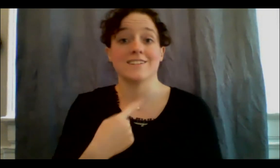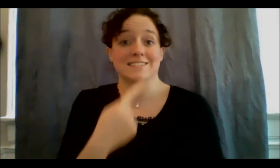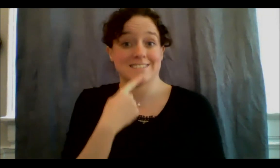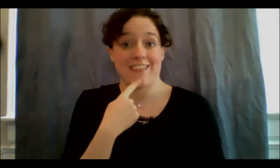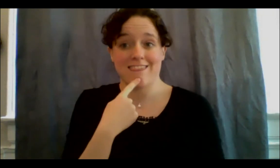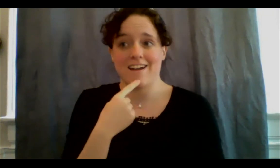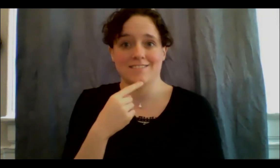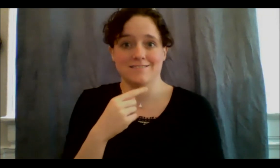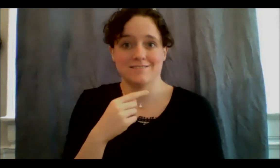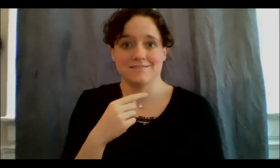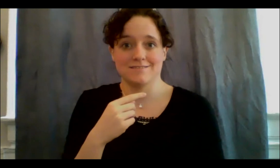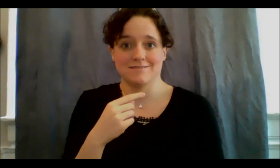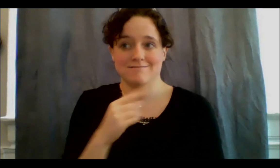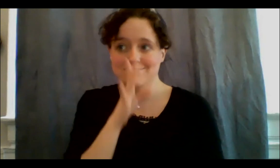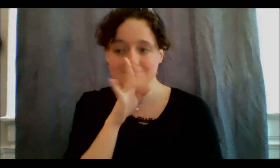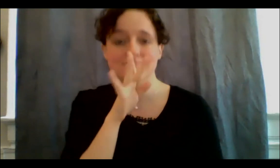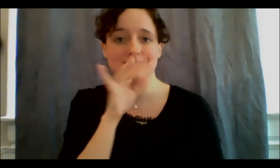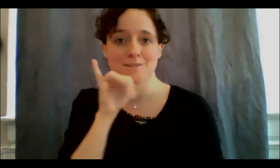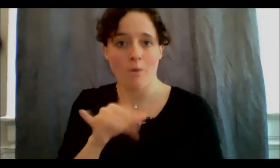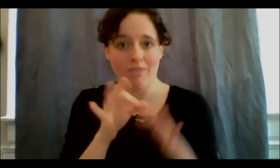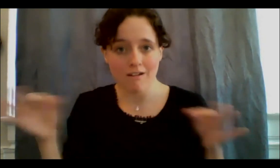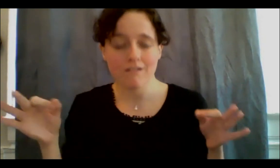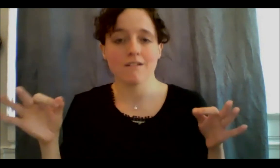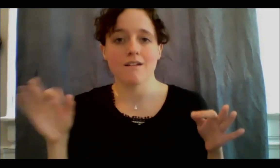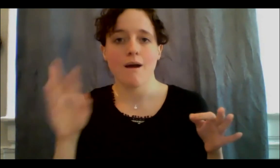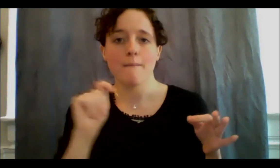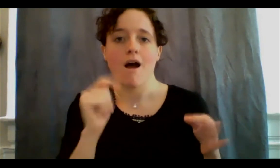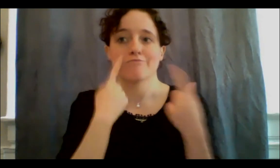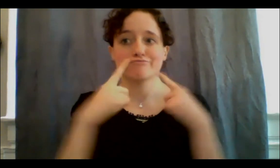declaration doesn't make it so, you have to do the things, take the steps to get